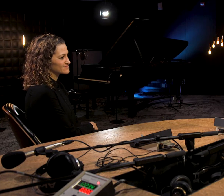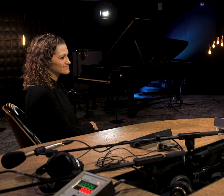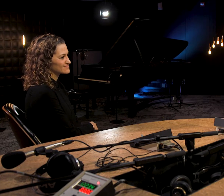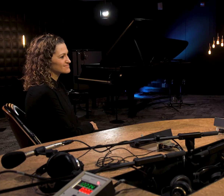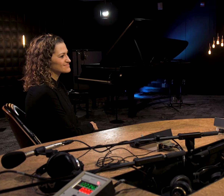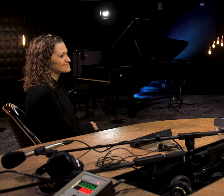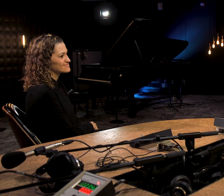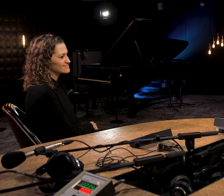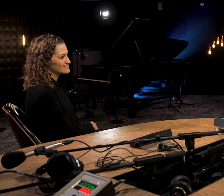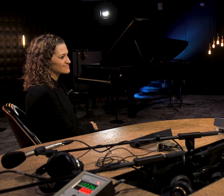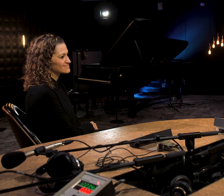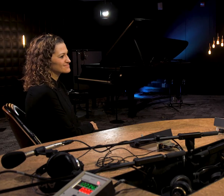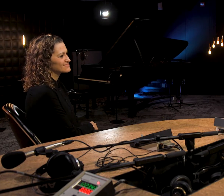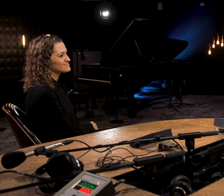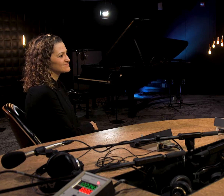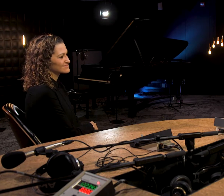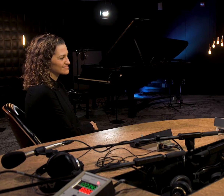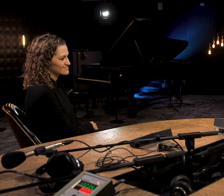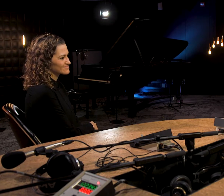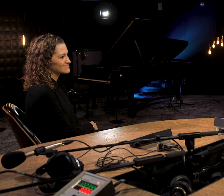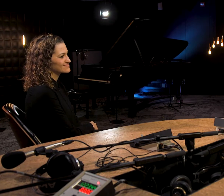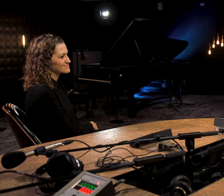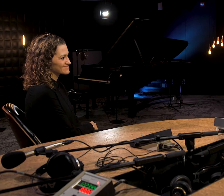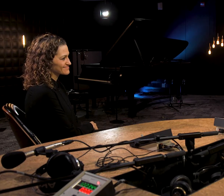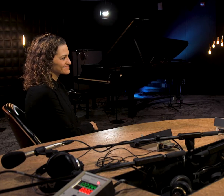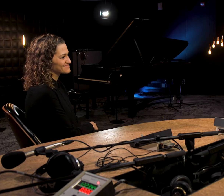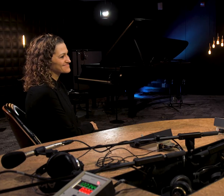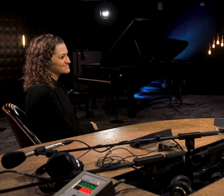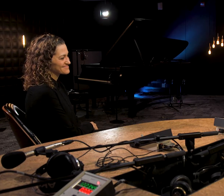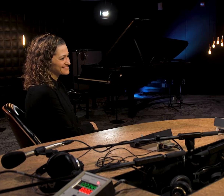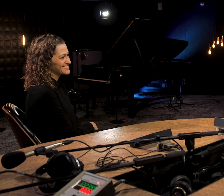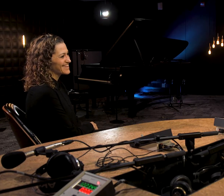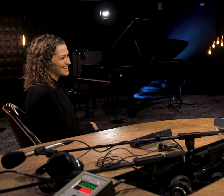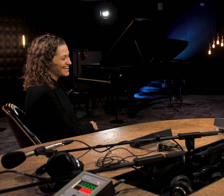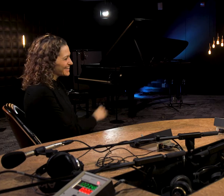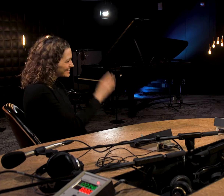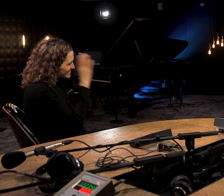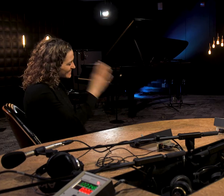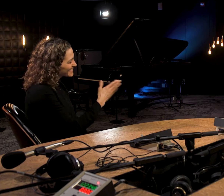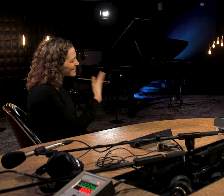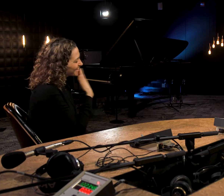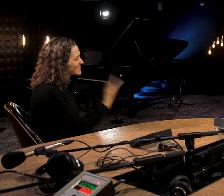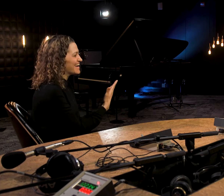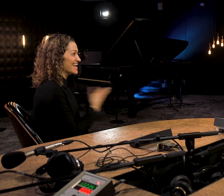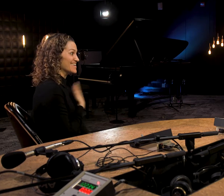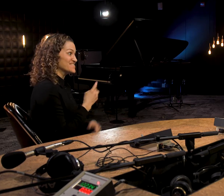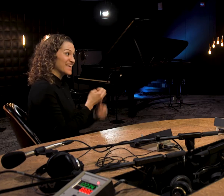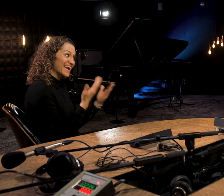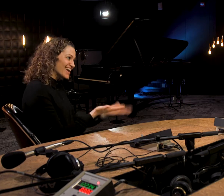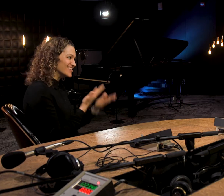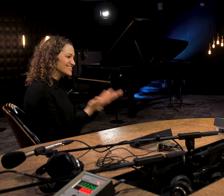Tom Power: sign language. Dawn is in the q studio right Tom Power: now. Dawn, welcome to the show! Dawn Jani Birley: Hi. Thank you for having me.